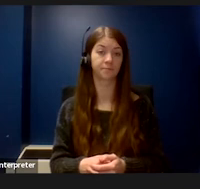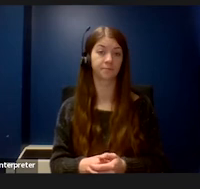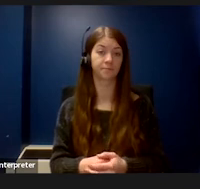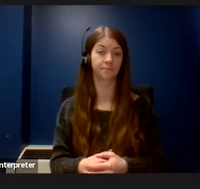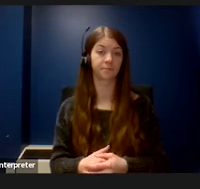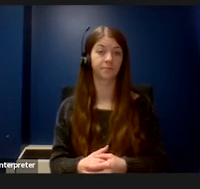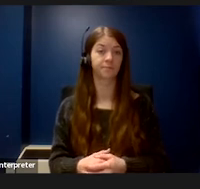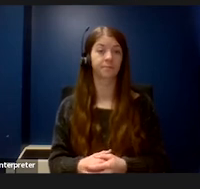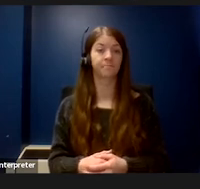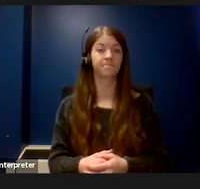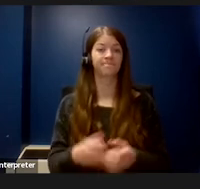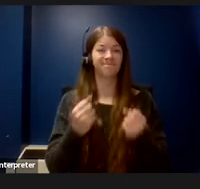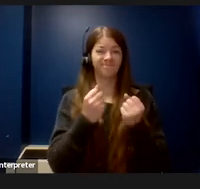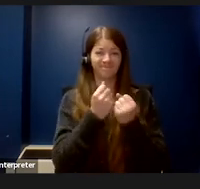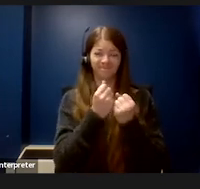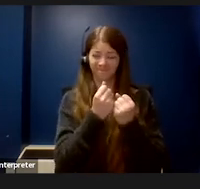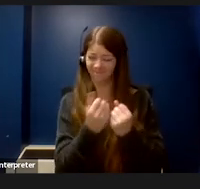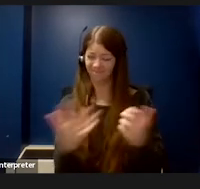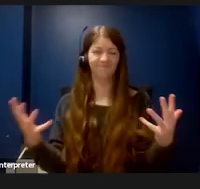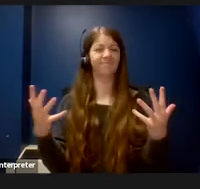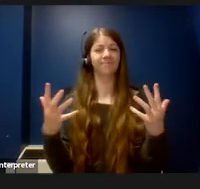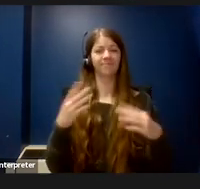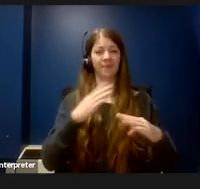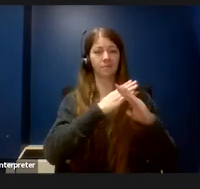There are many barriers that can prevent somebody with a disability